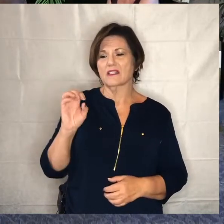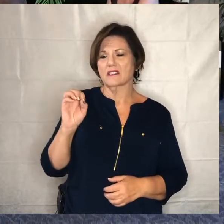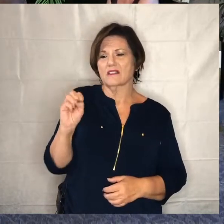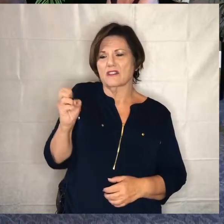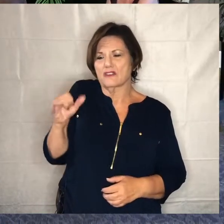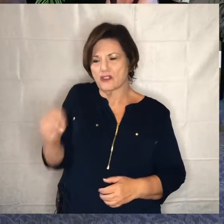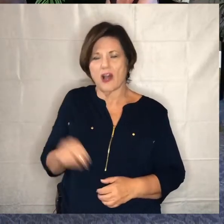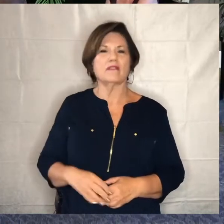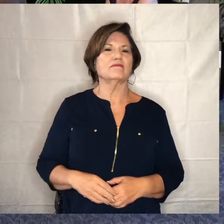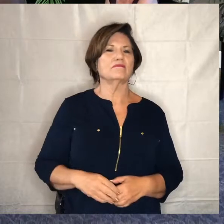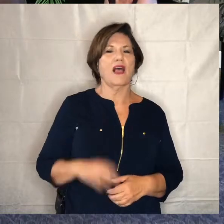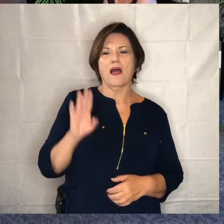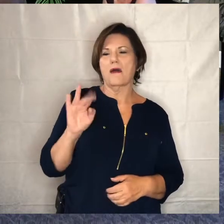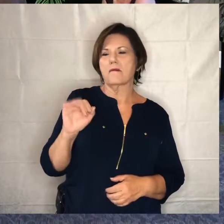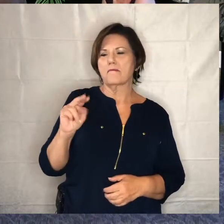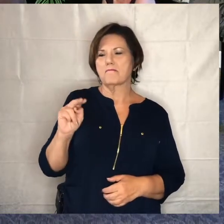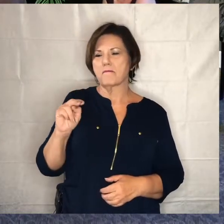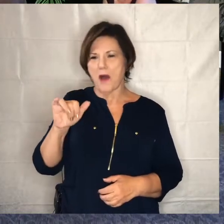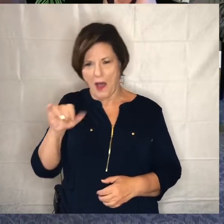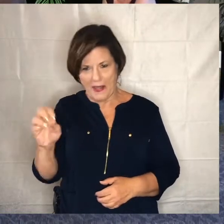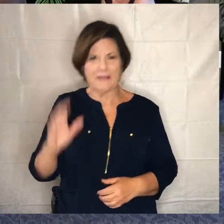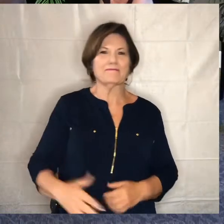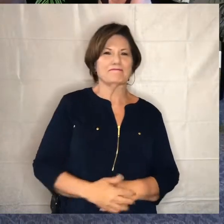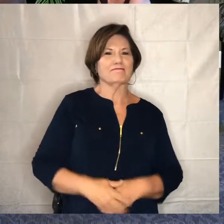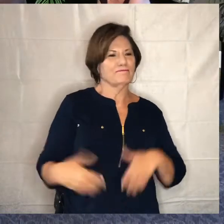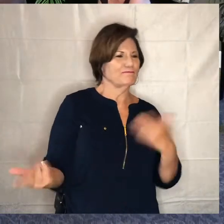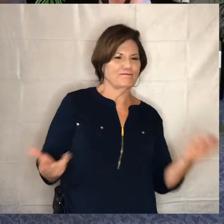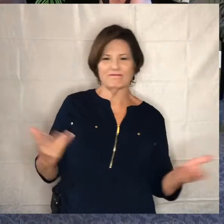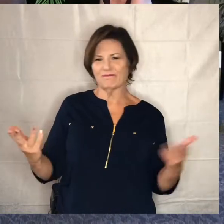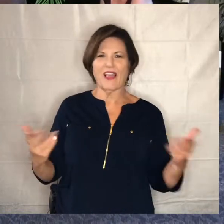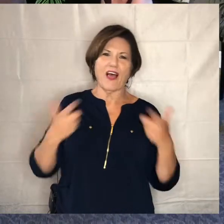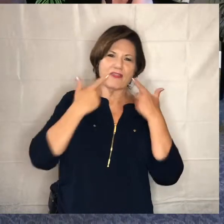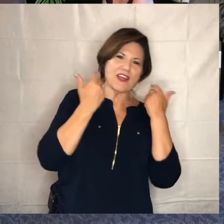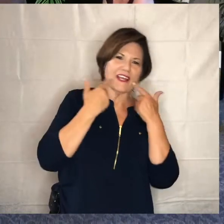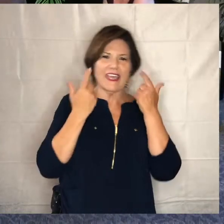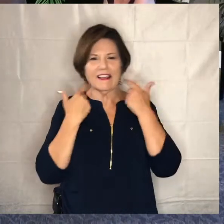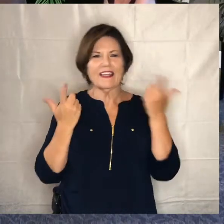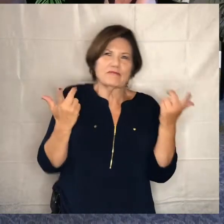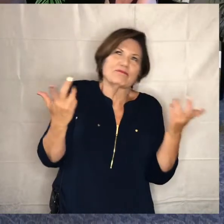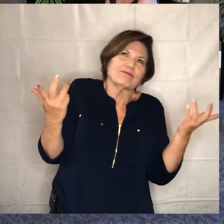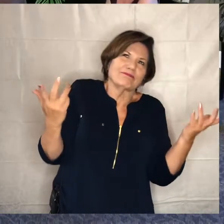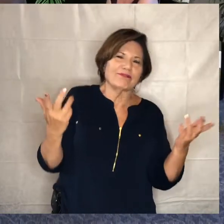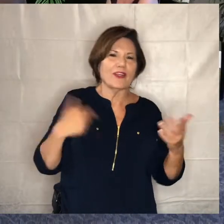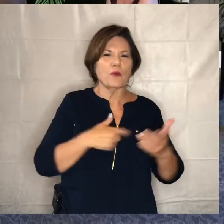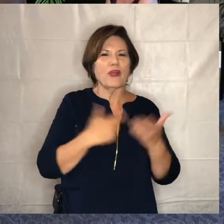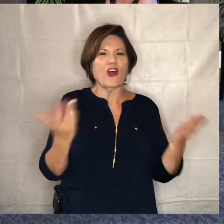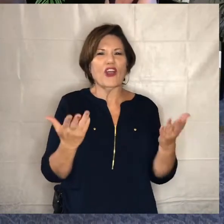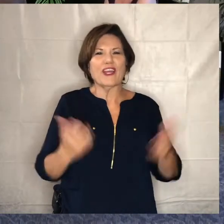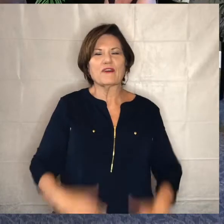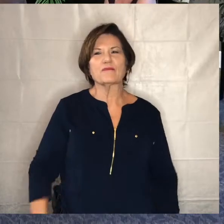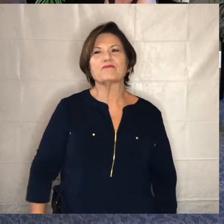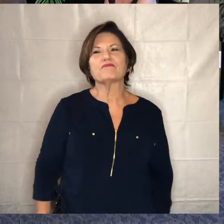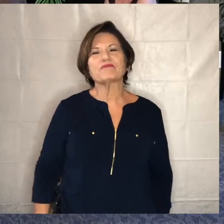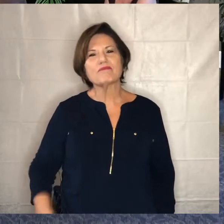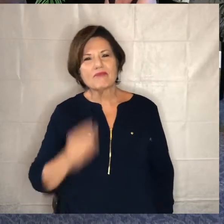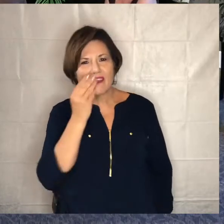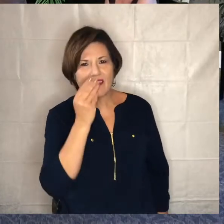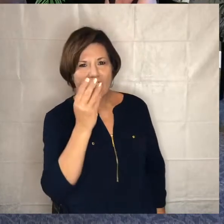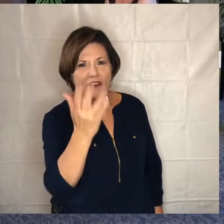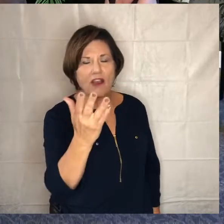bonnie i don't know why we're giggling but we are but here we are uh i want to let you know that our last